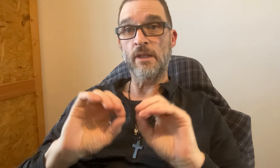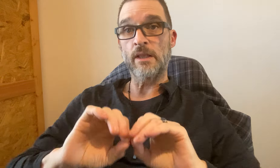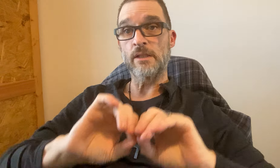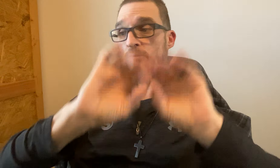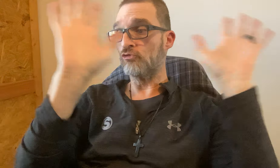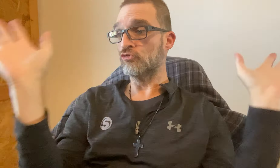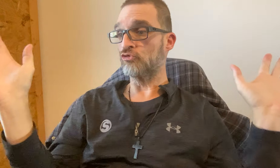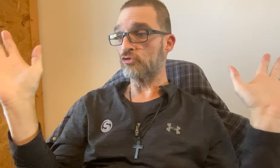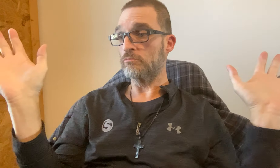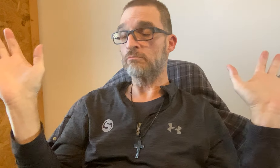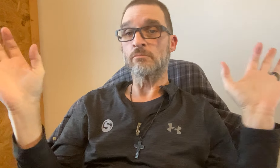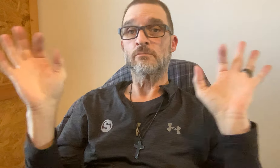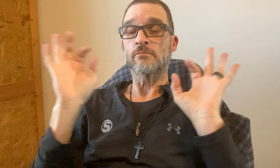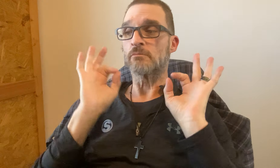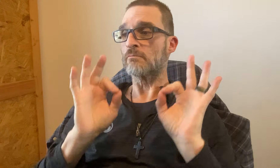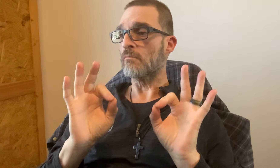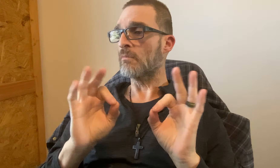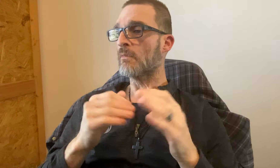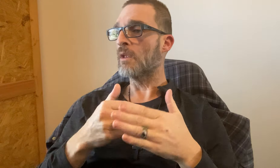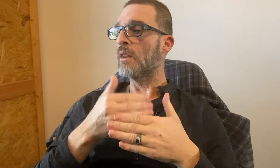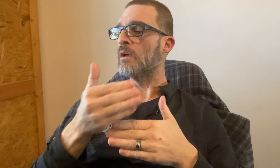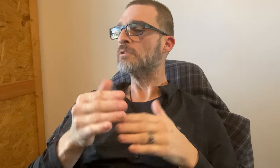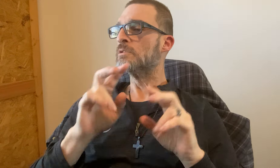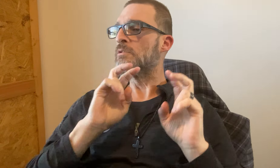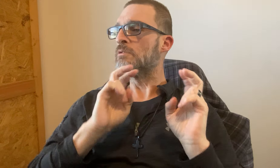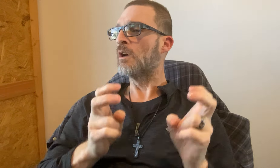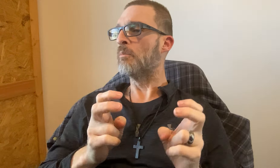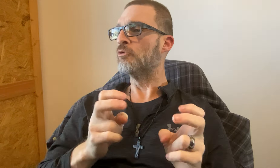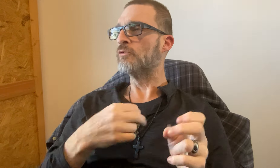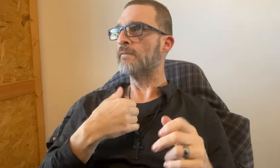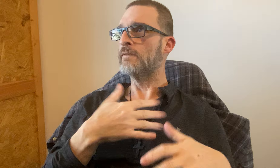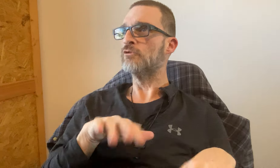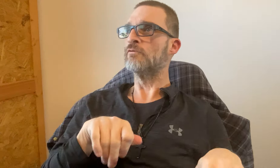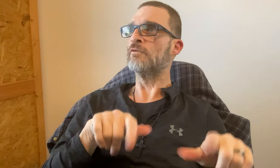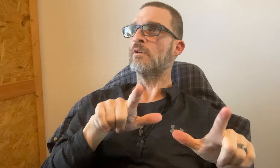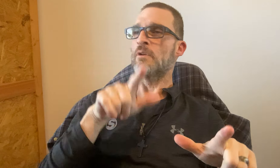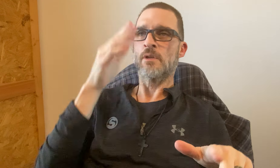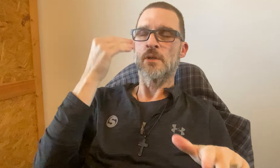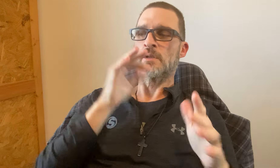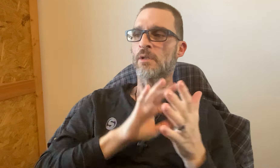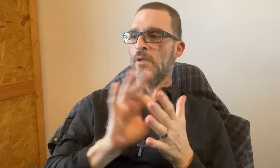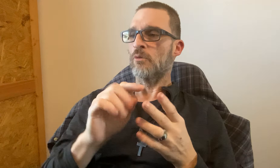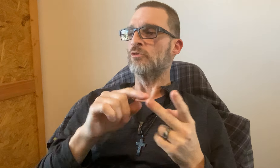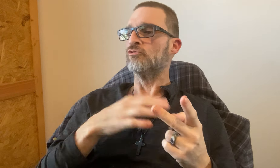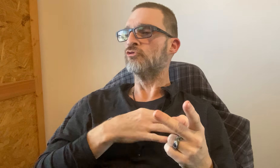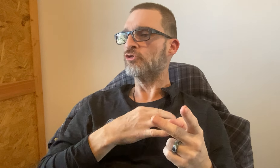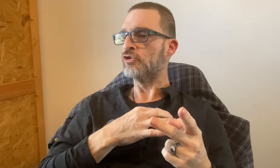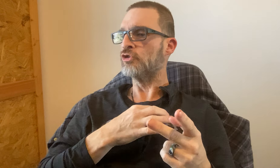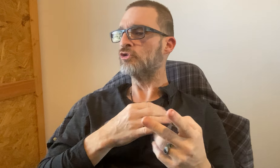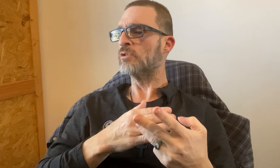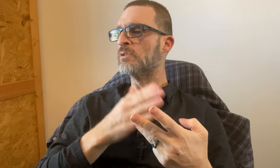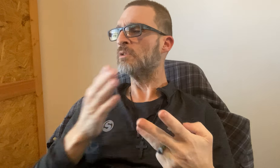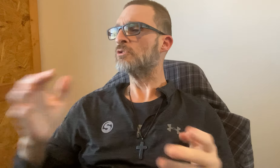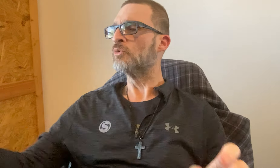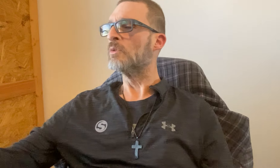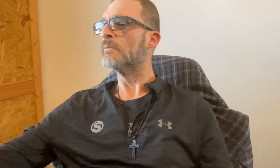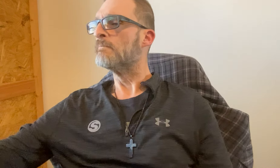Hope that's clear. Next subject - I already vlogged about the Head count, shirt,